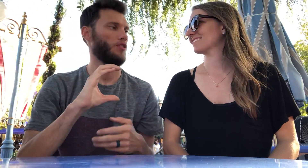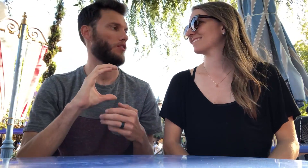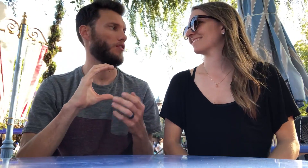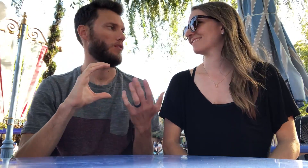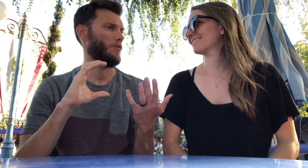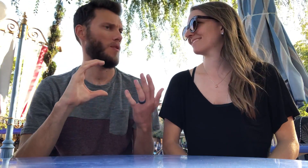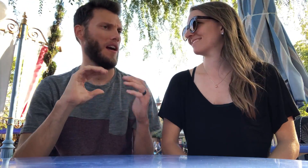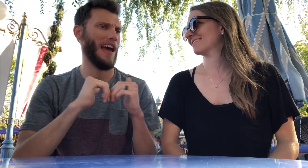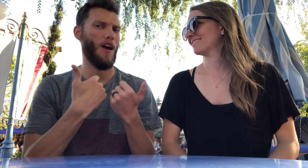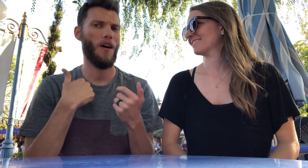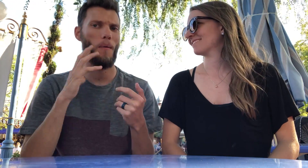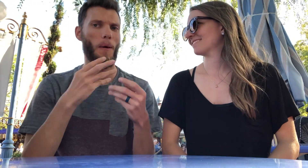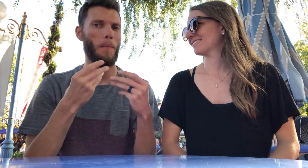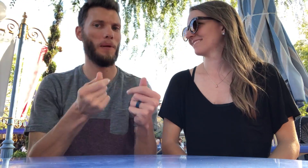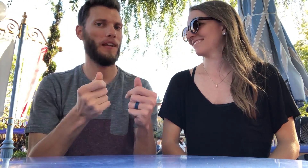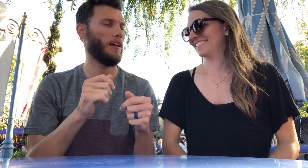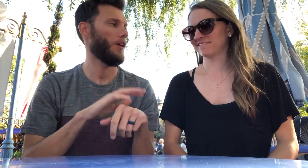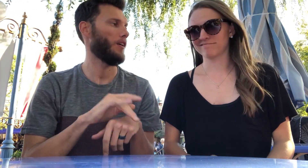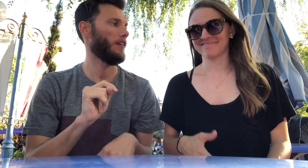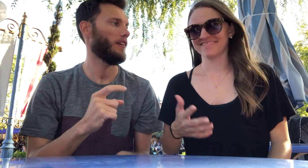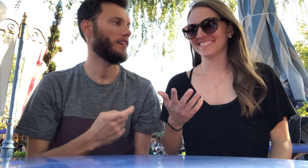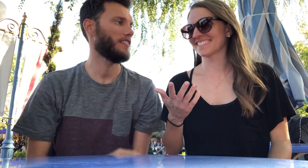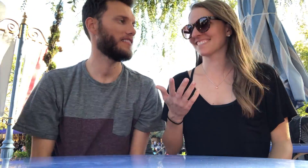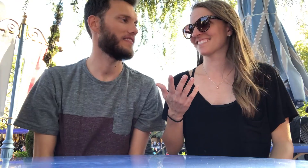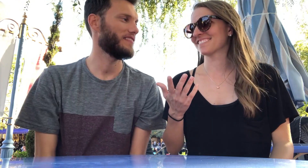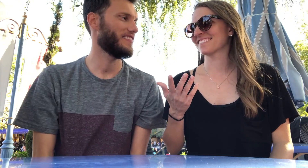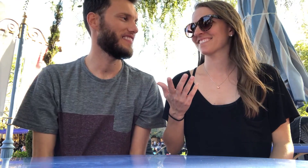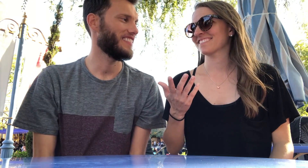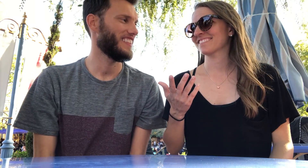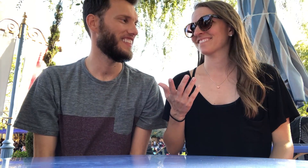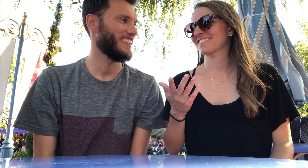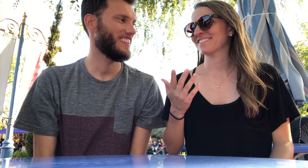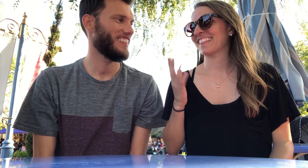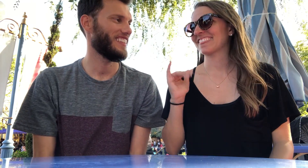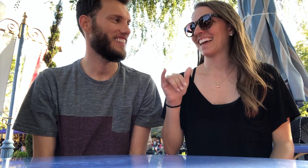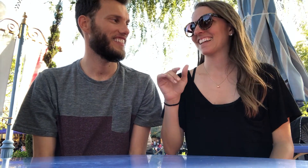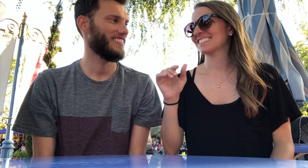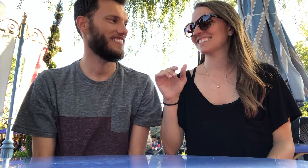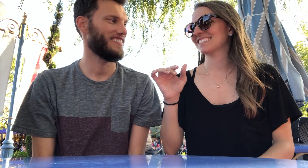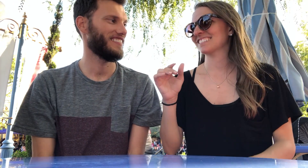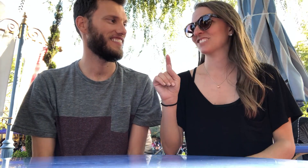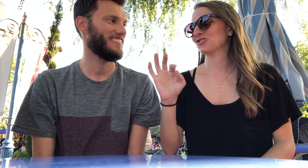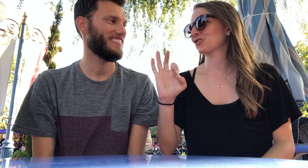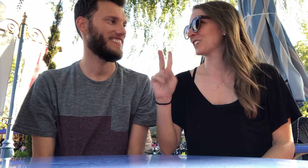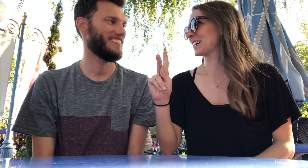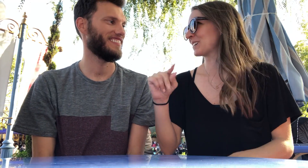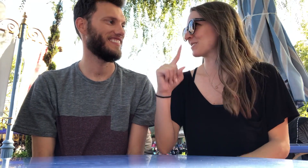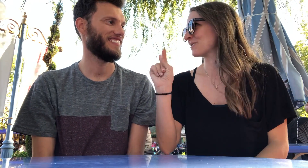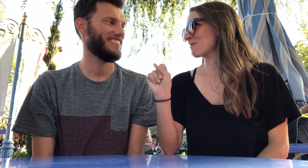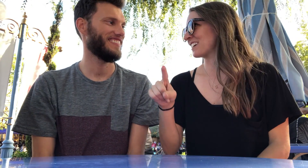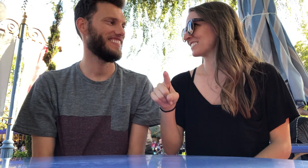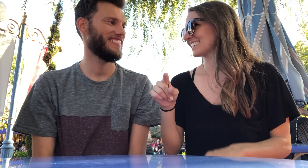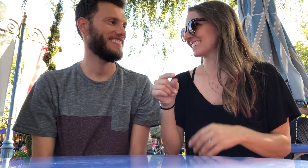How would I spend that money? Um is that a trick question?